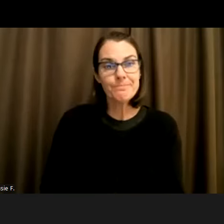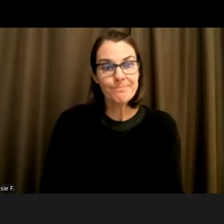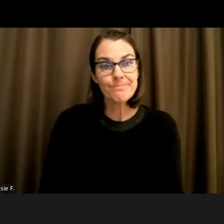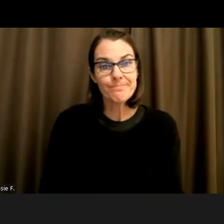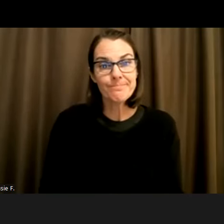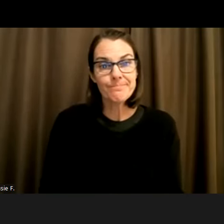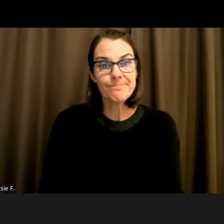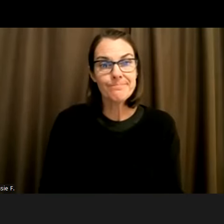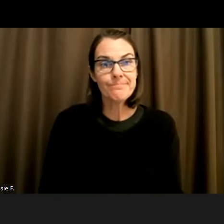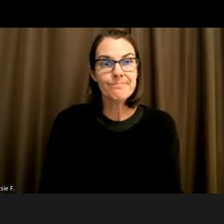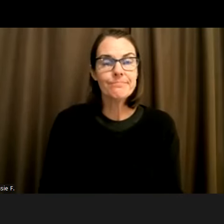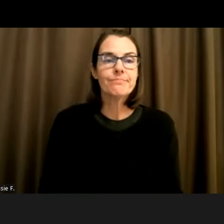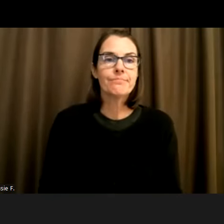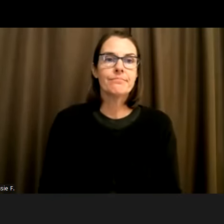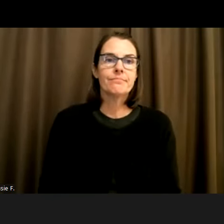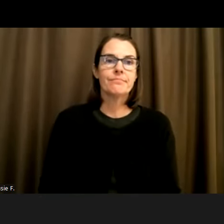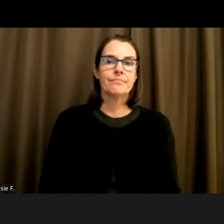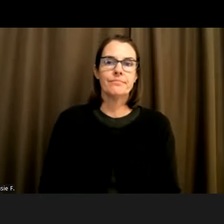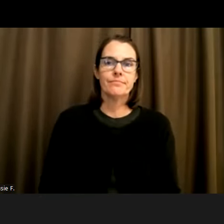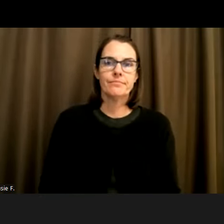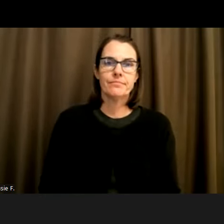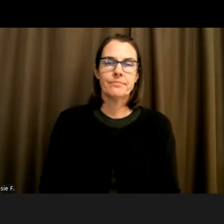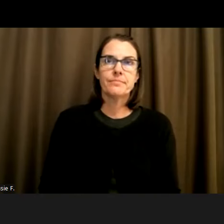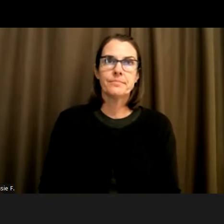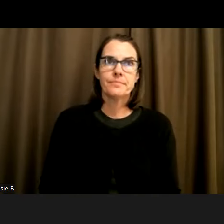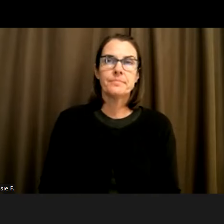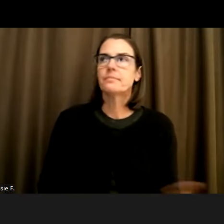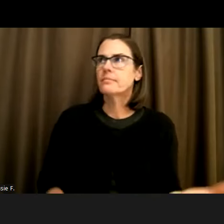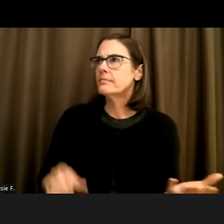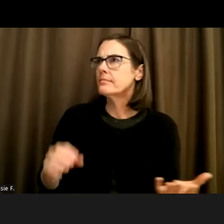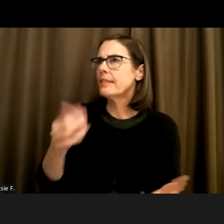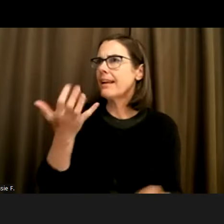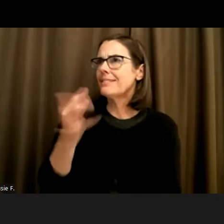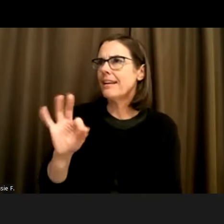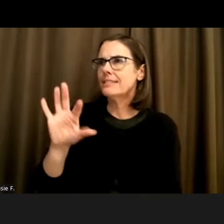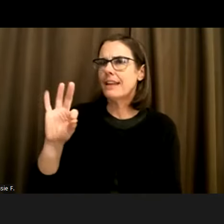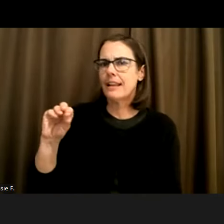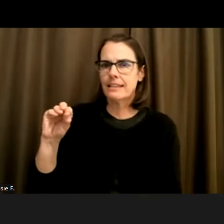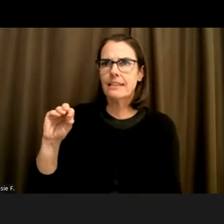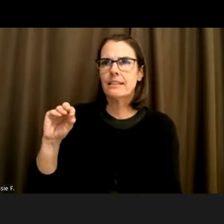You know when you Simulinton and the early in 1990 she wrote a book called claiming disability and she